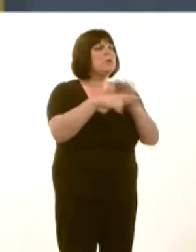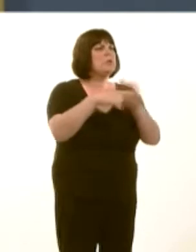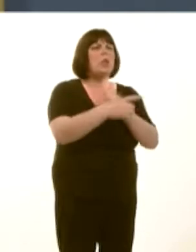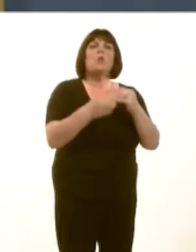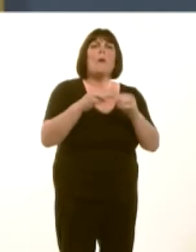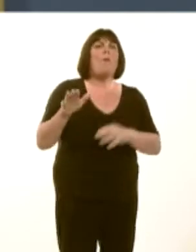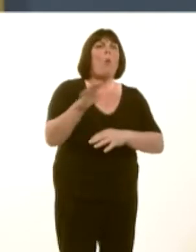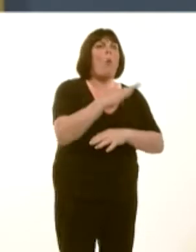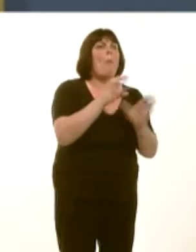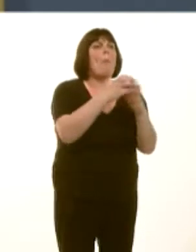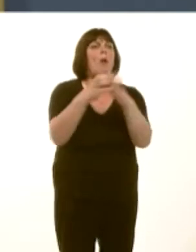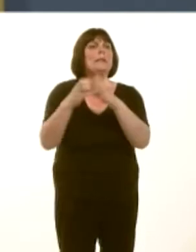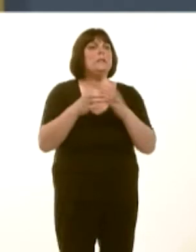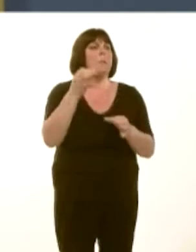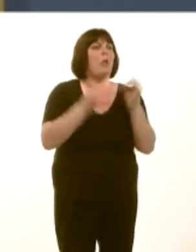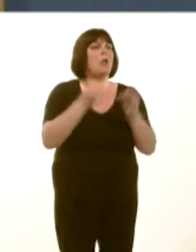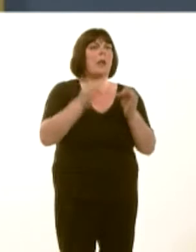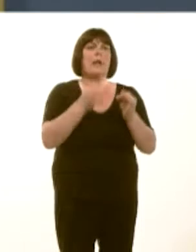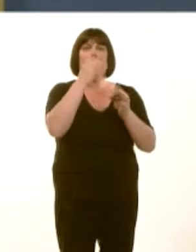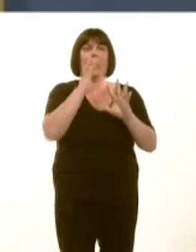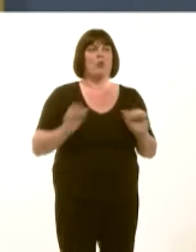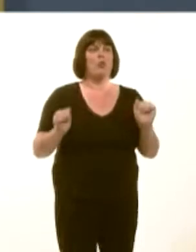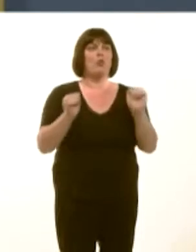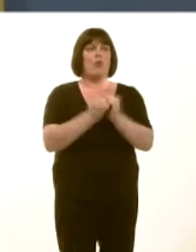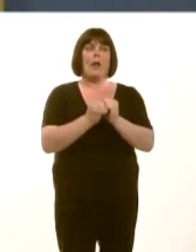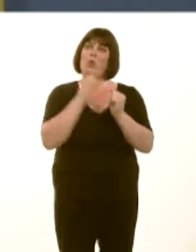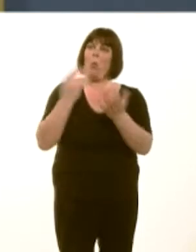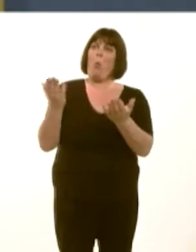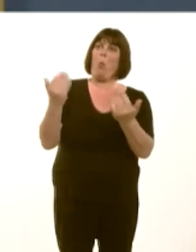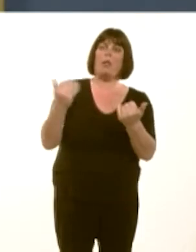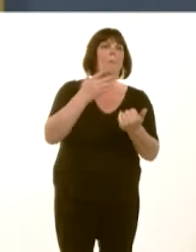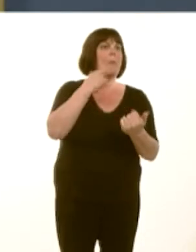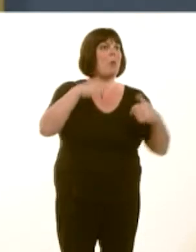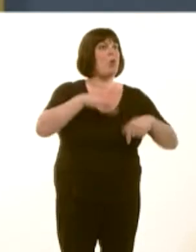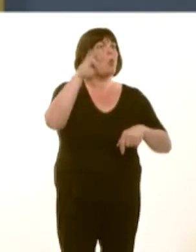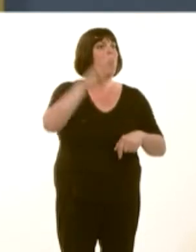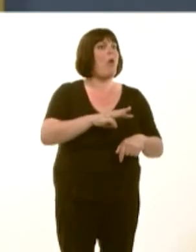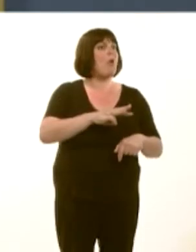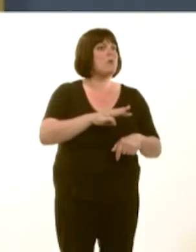be secured for Wales to become a nation of sanctuary for refugees, that might aid securing